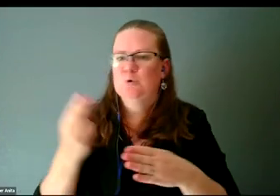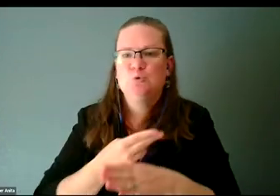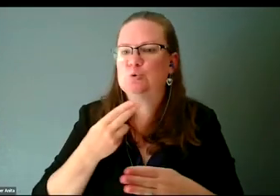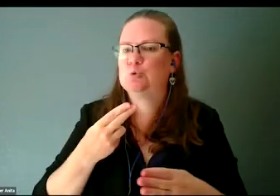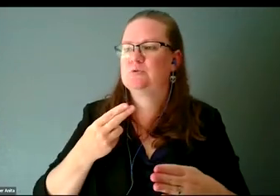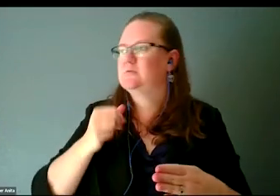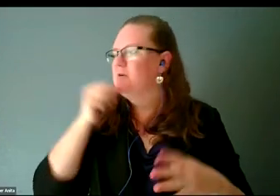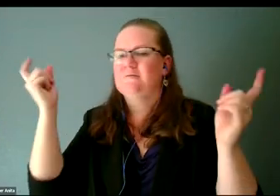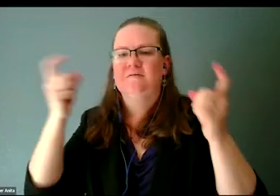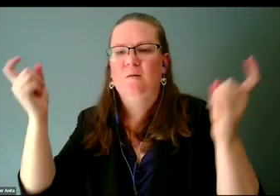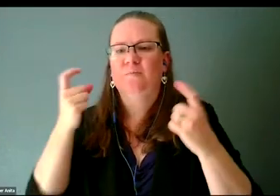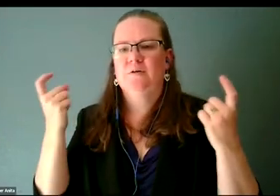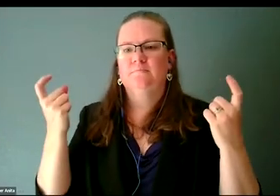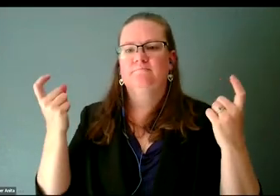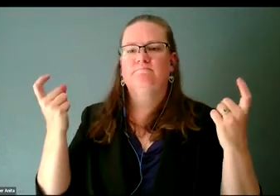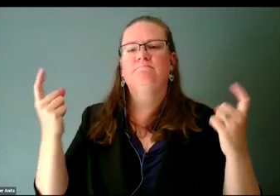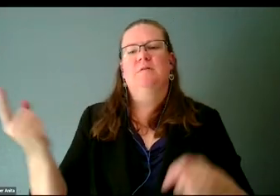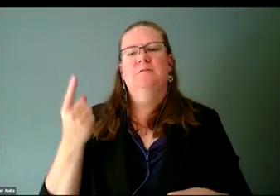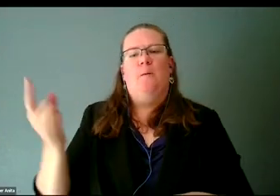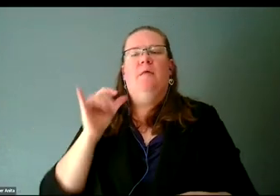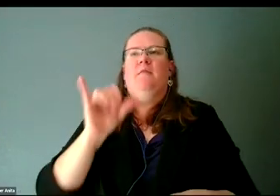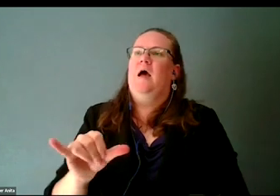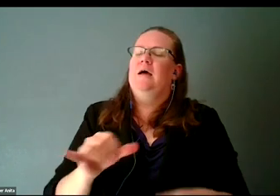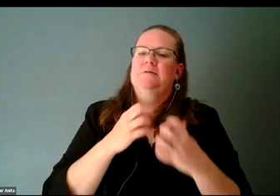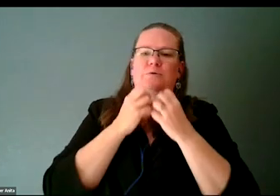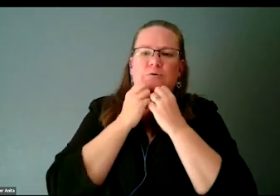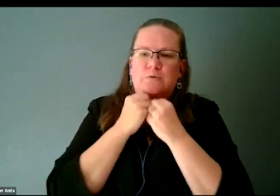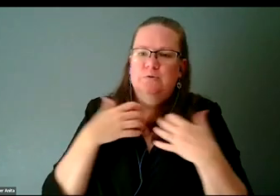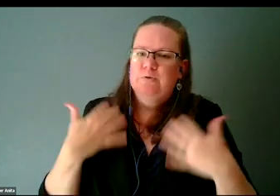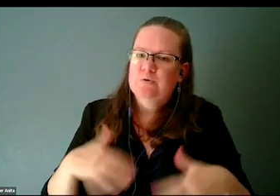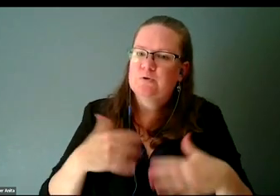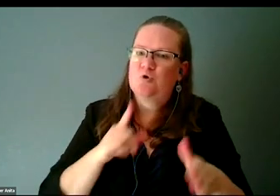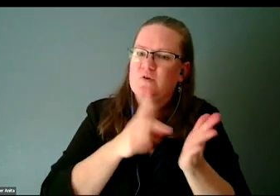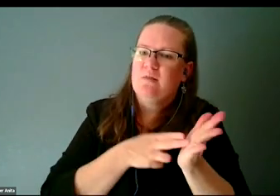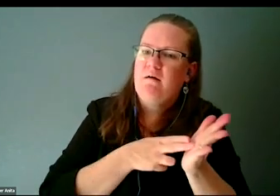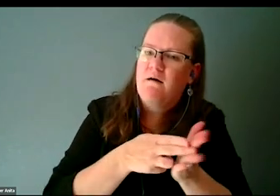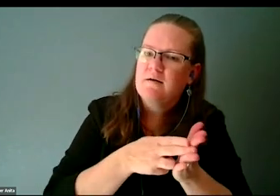It is something that is genuinely and honestly new despite the fact